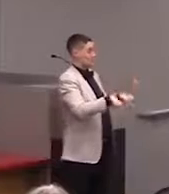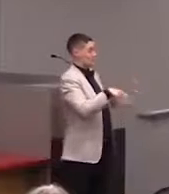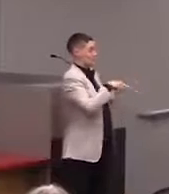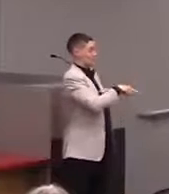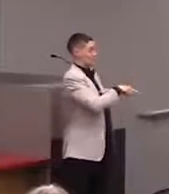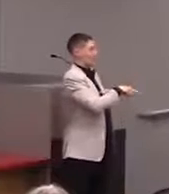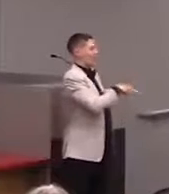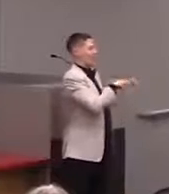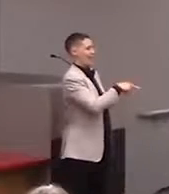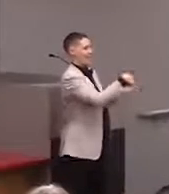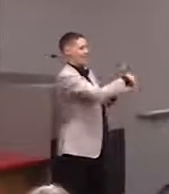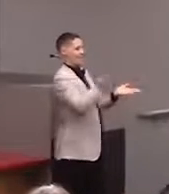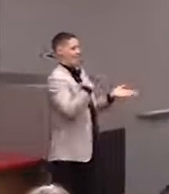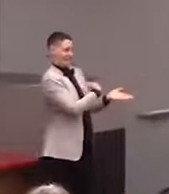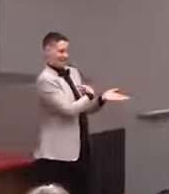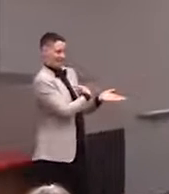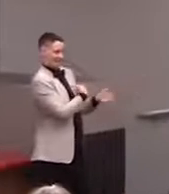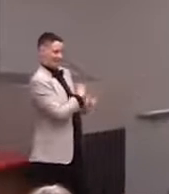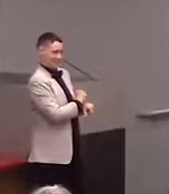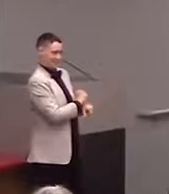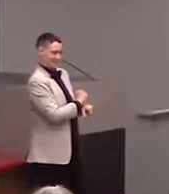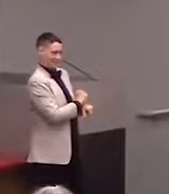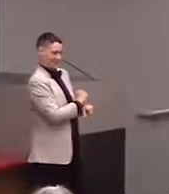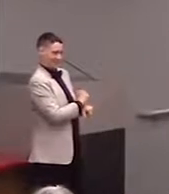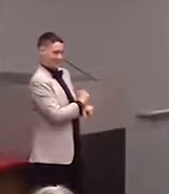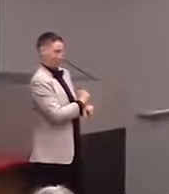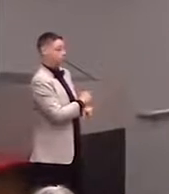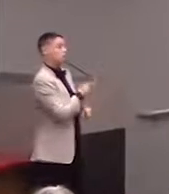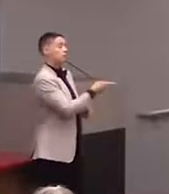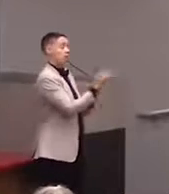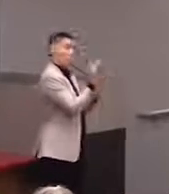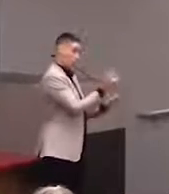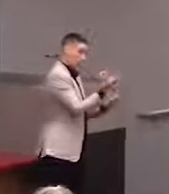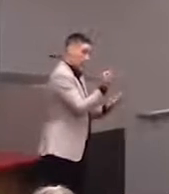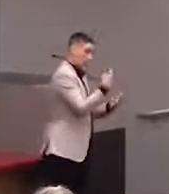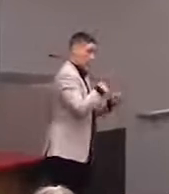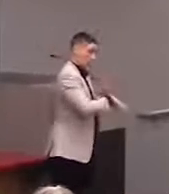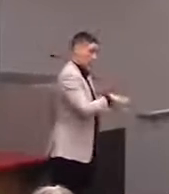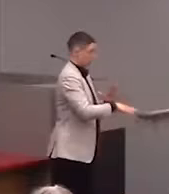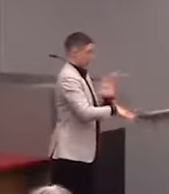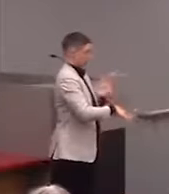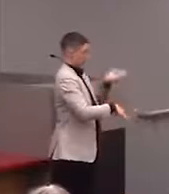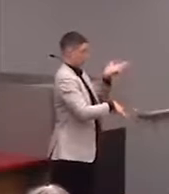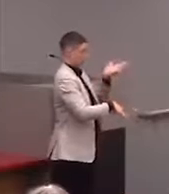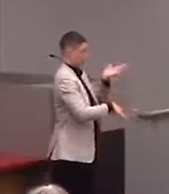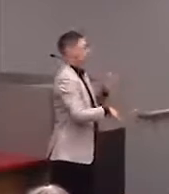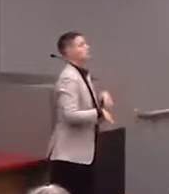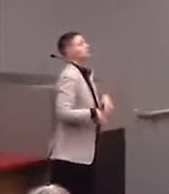pay us to do work, so they want something accessible. In museums now, like the Smithsonian,